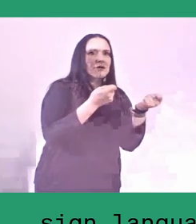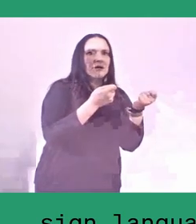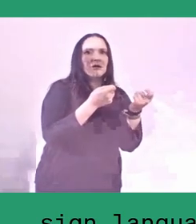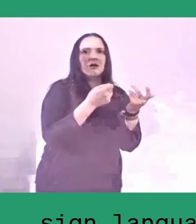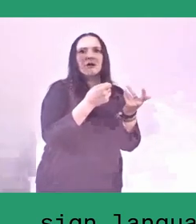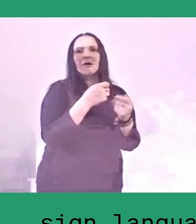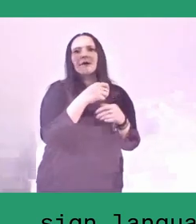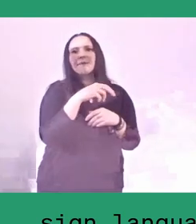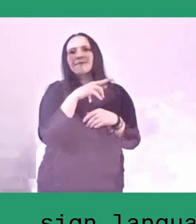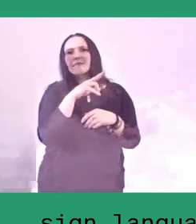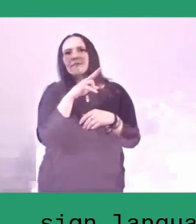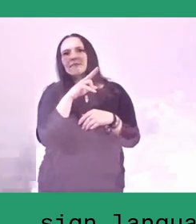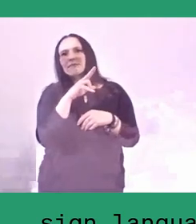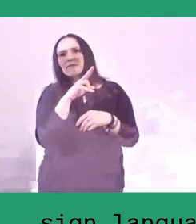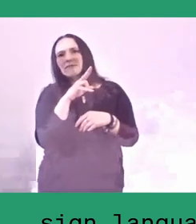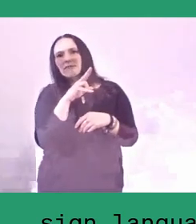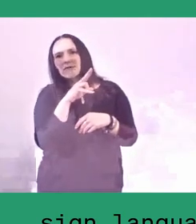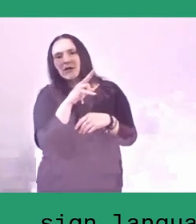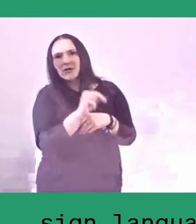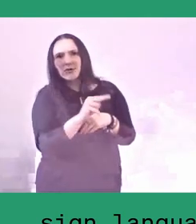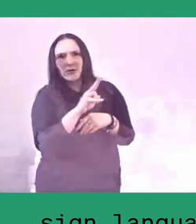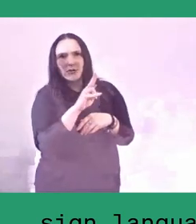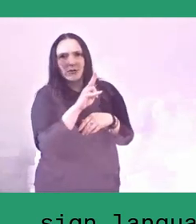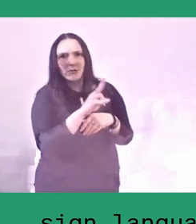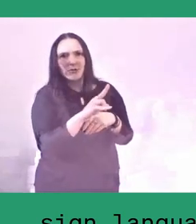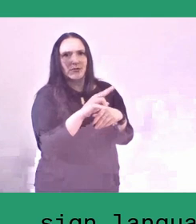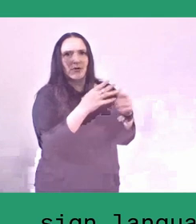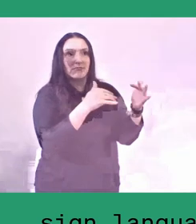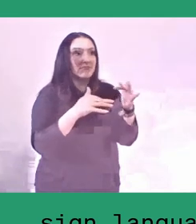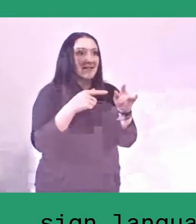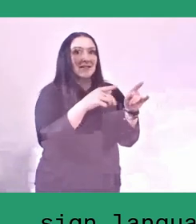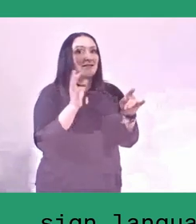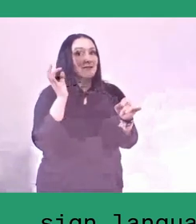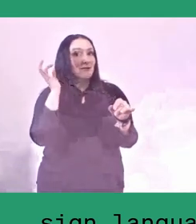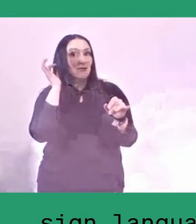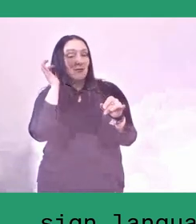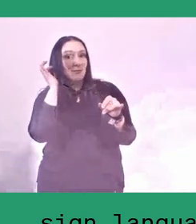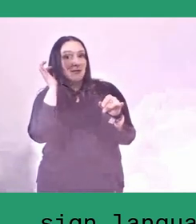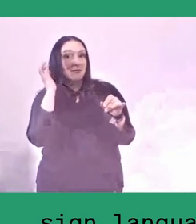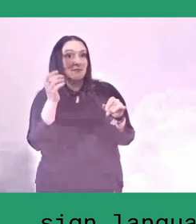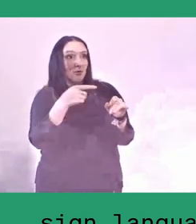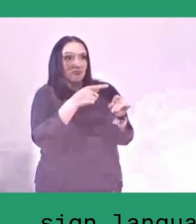they also have their role in the villages, working.